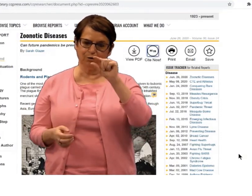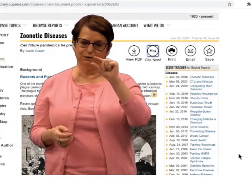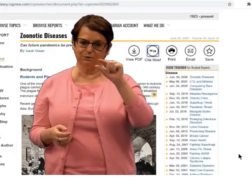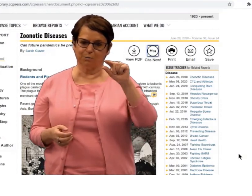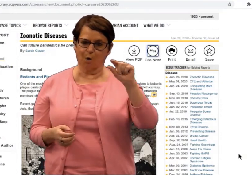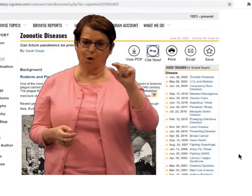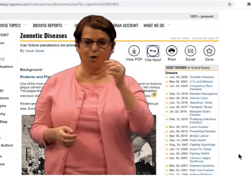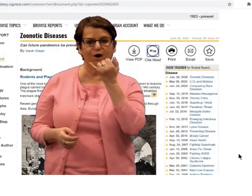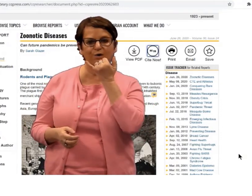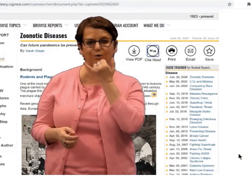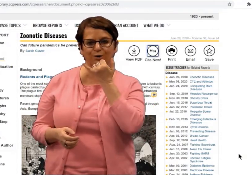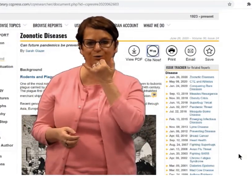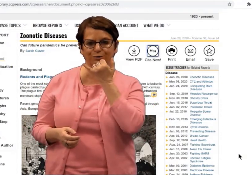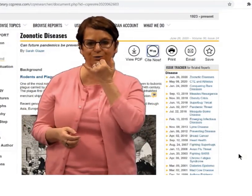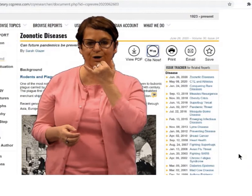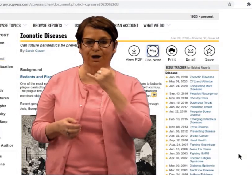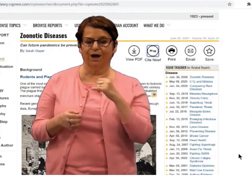because sometimes there are minor errors.